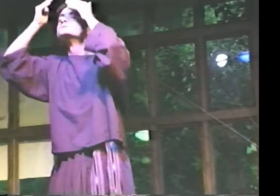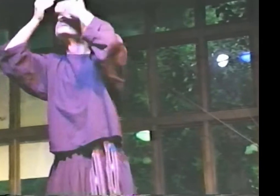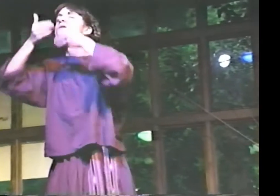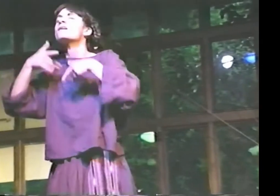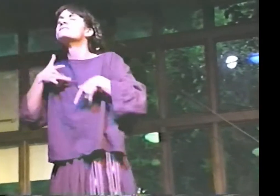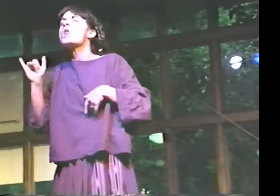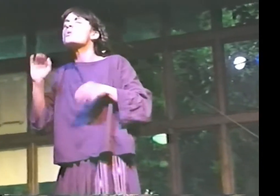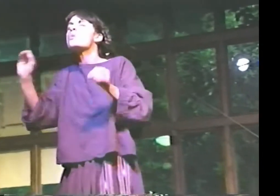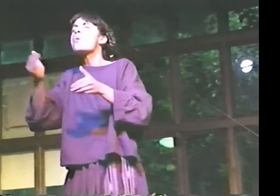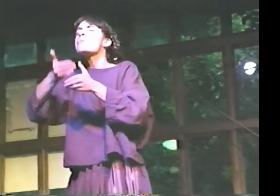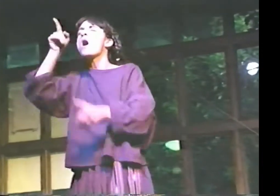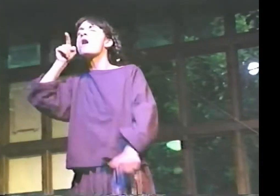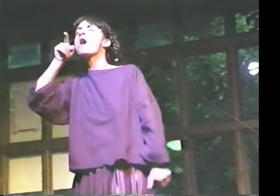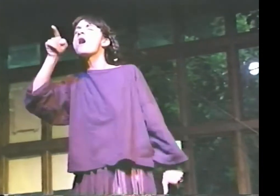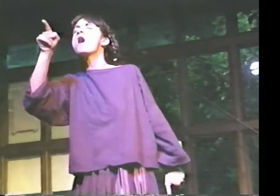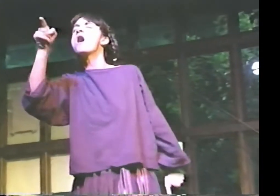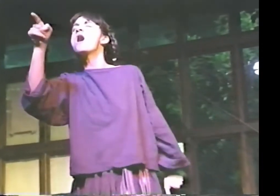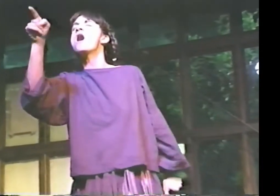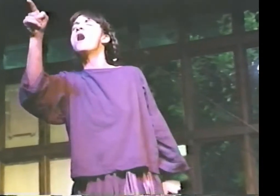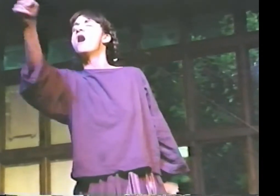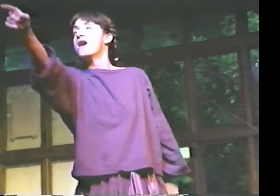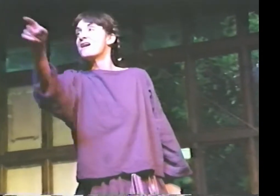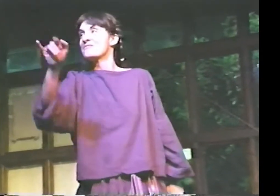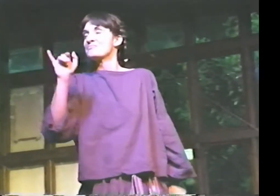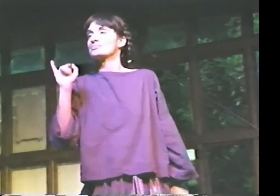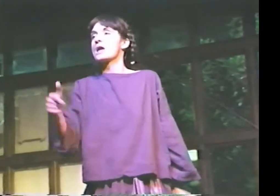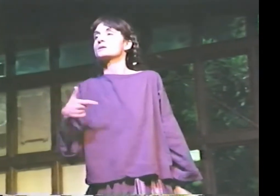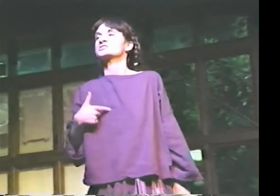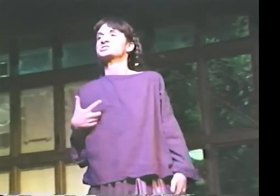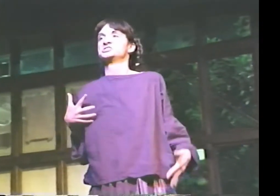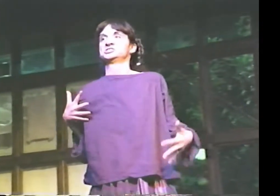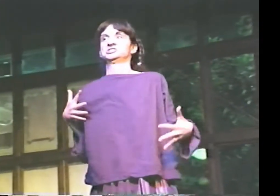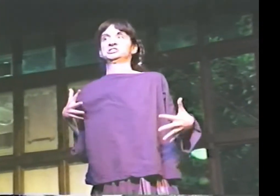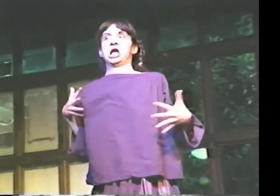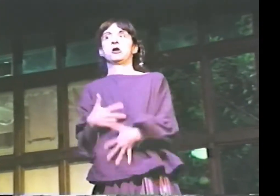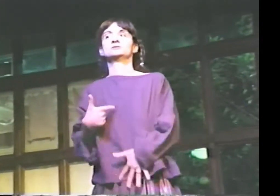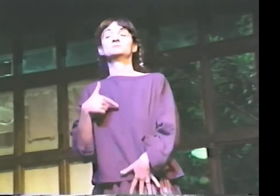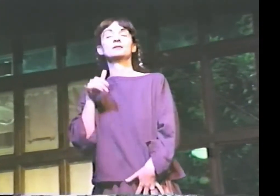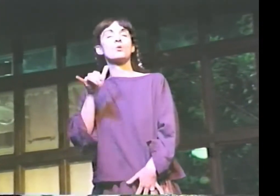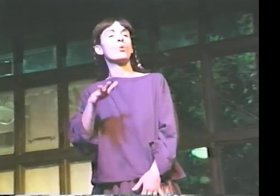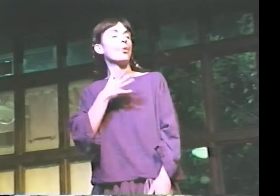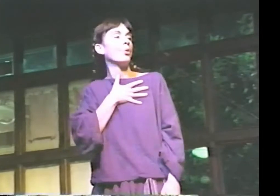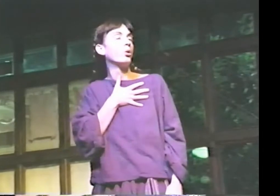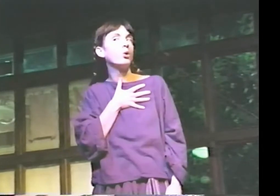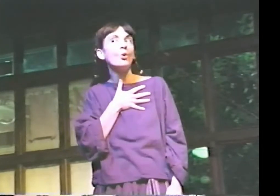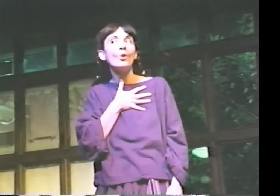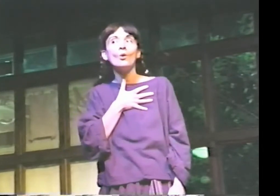LIKE, YOU HAVE YOUR EYES CLOSED, AND THERE'S NO WALL, AND IT'S JUST BLACKNESS.